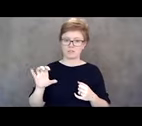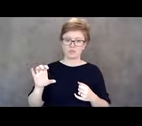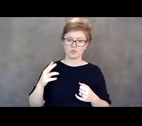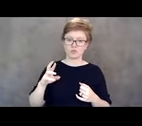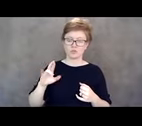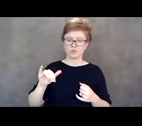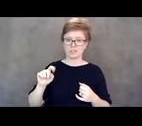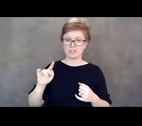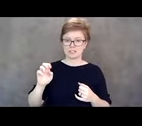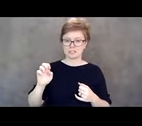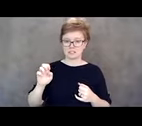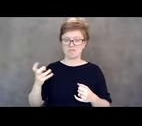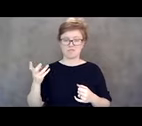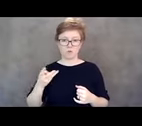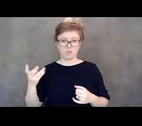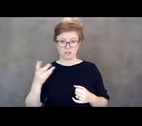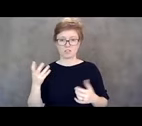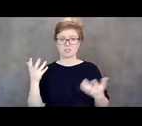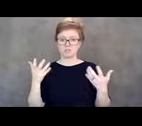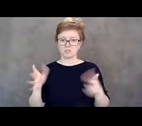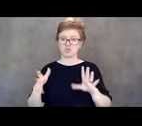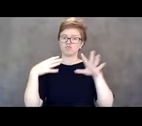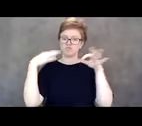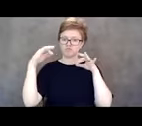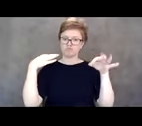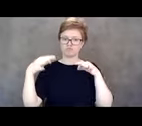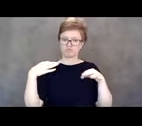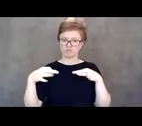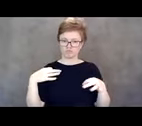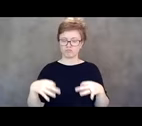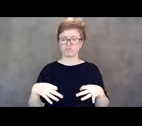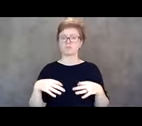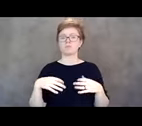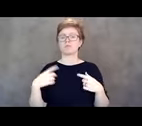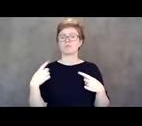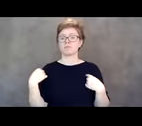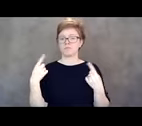you know, the past few months and how we've learned from our predecessors